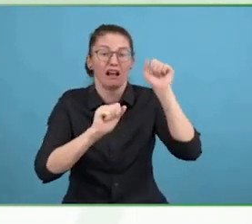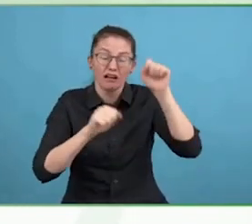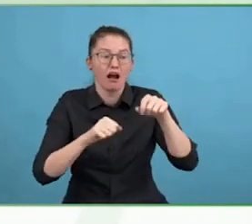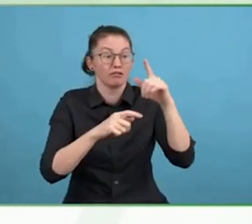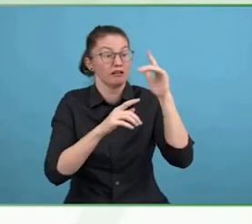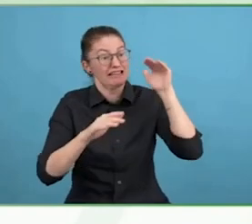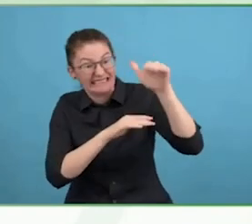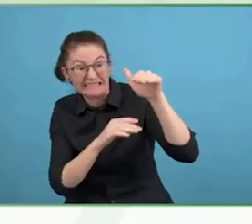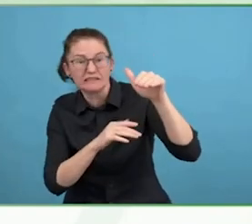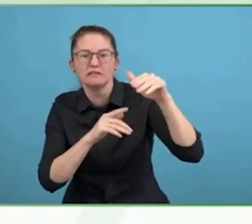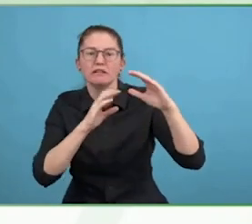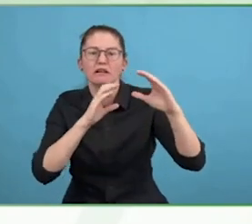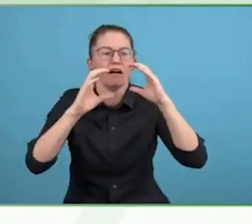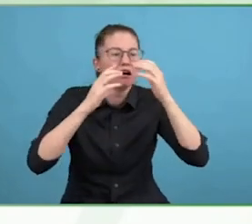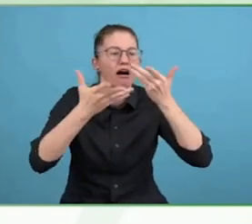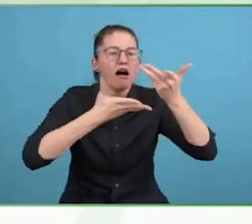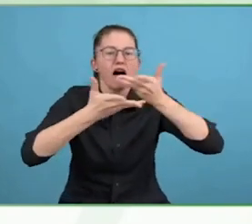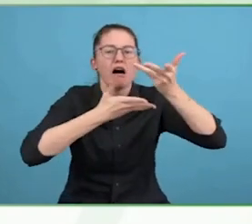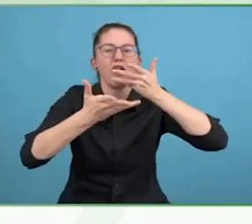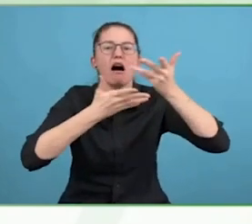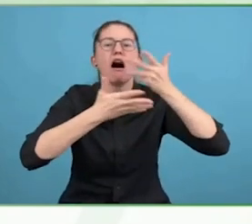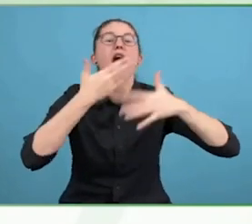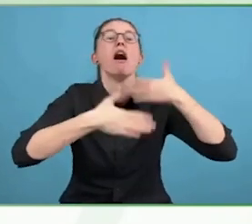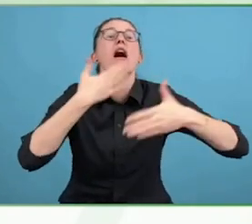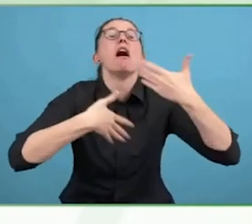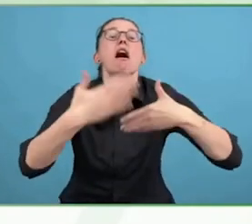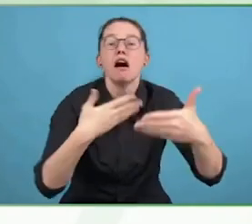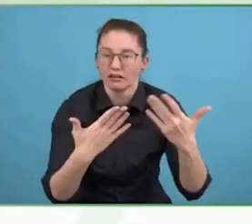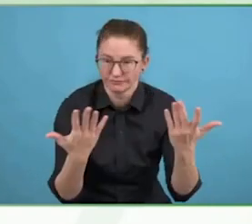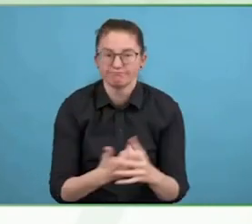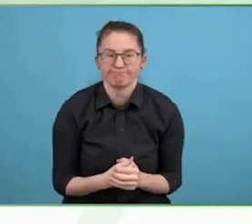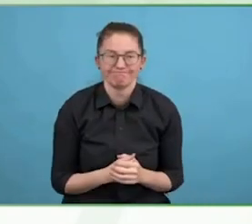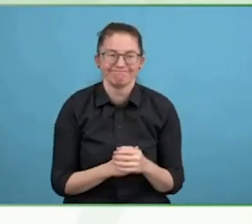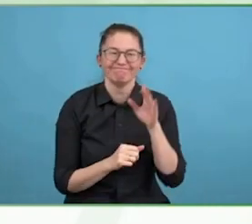That commitment from the top make such a huge difference.